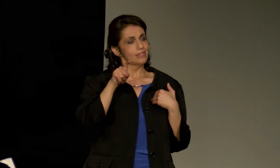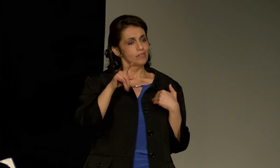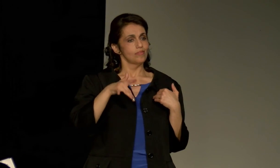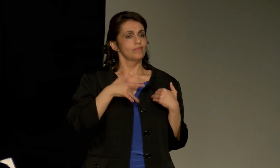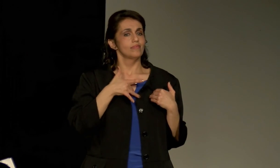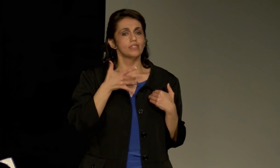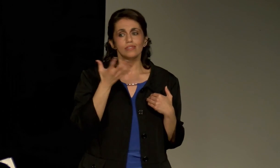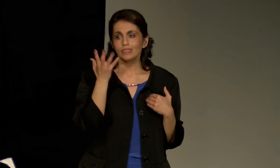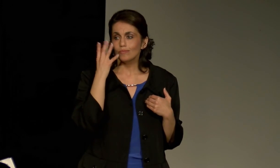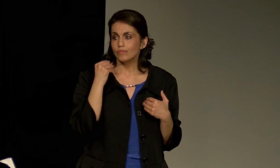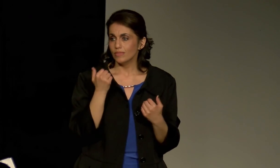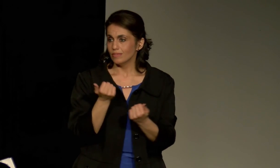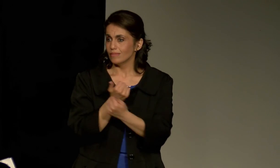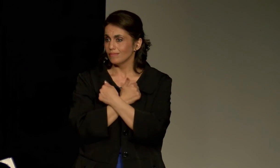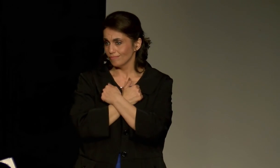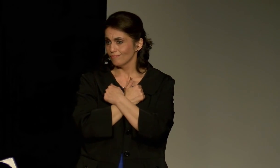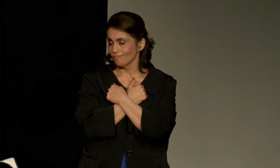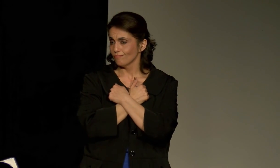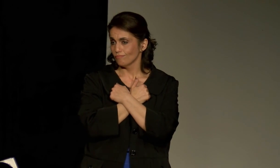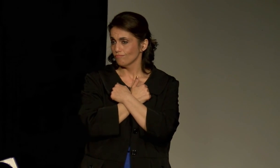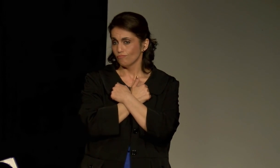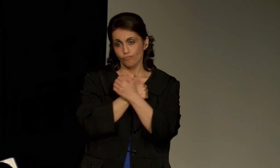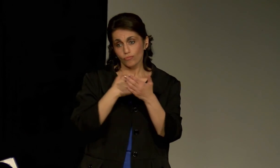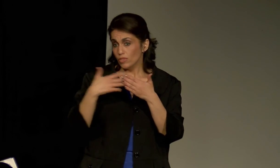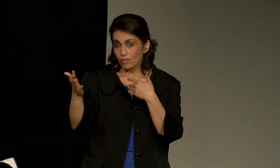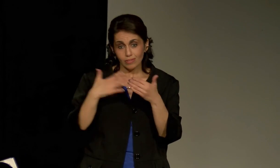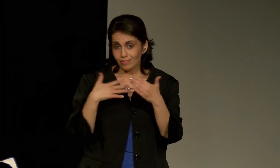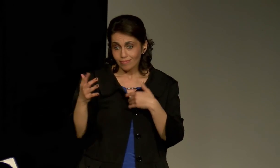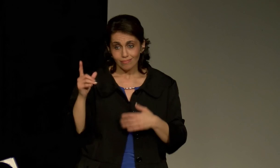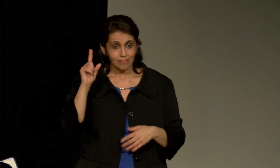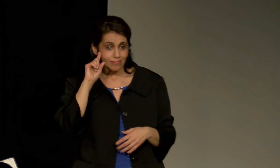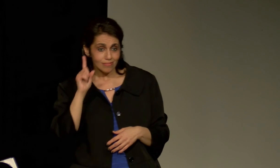All children, all people, need to experience love.